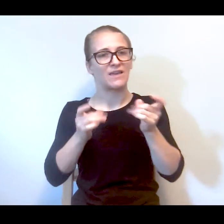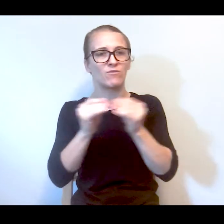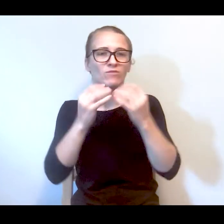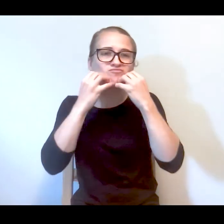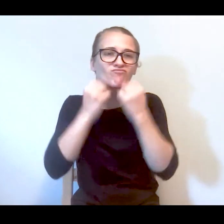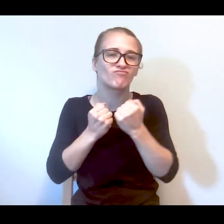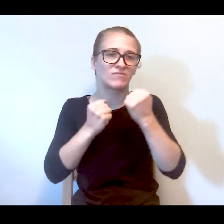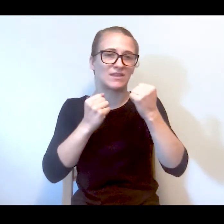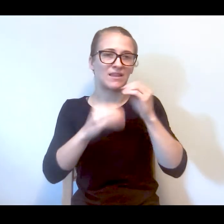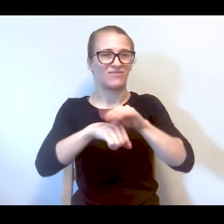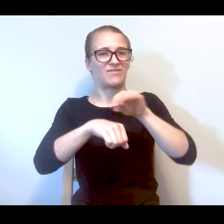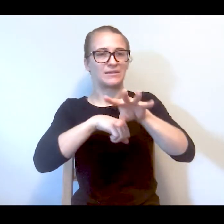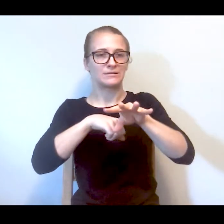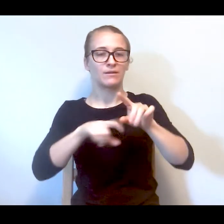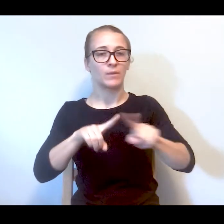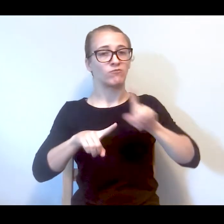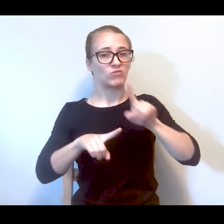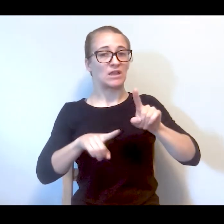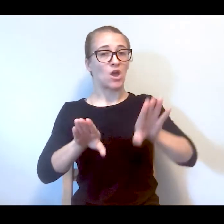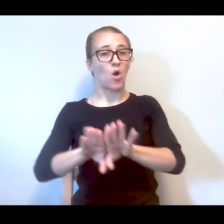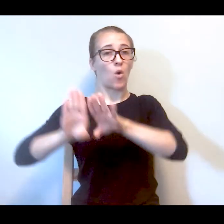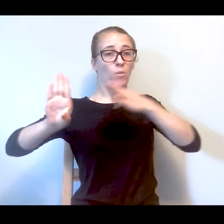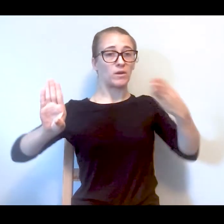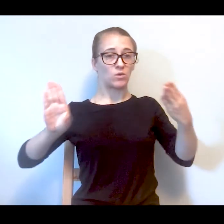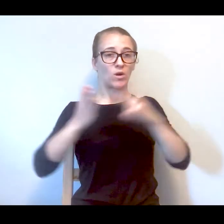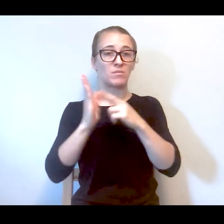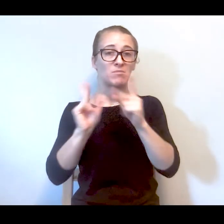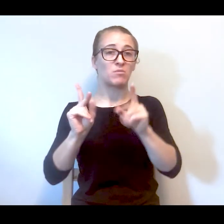advice. But it's an open-door respite so people can come and